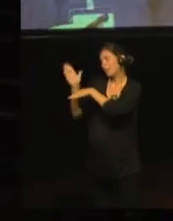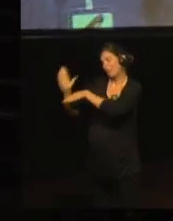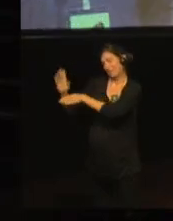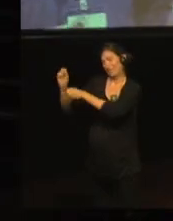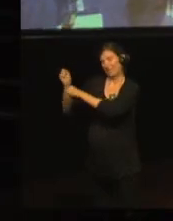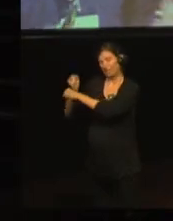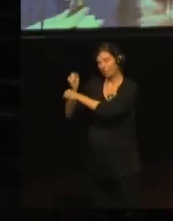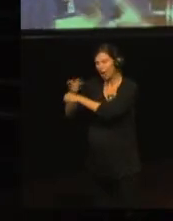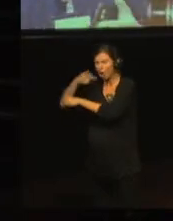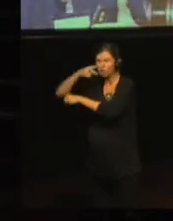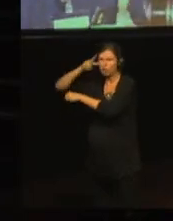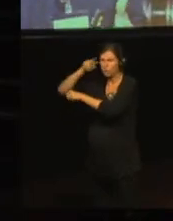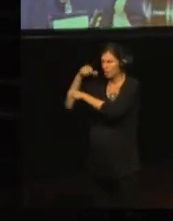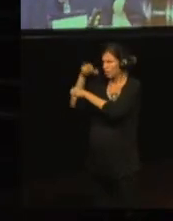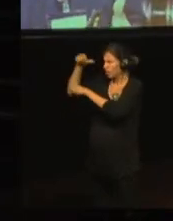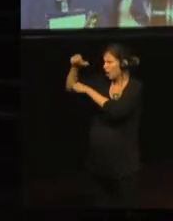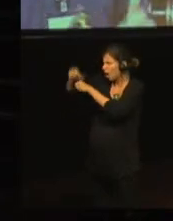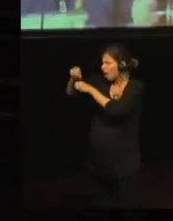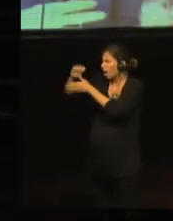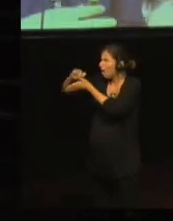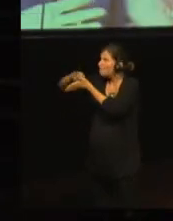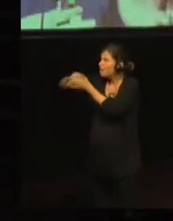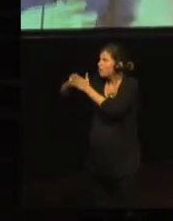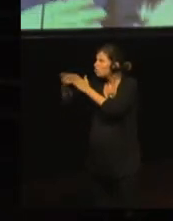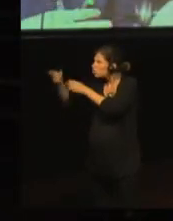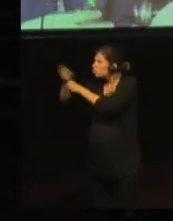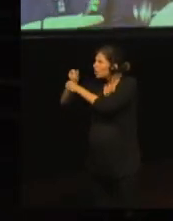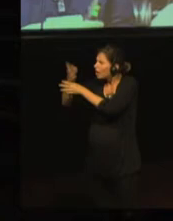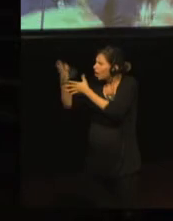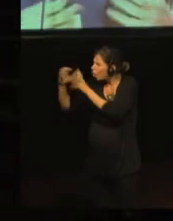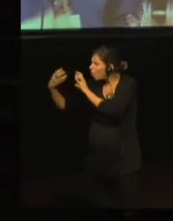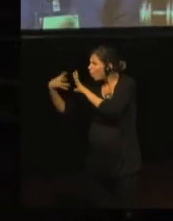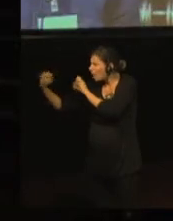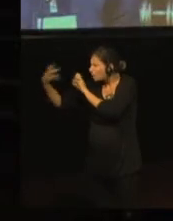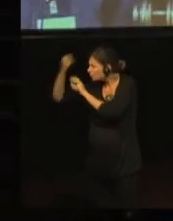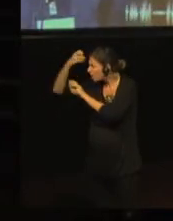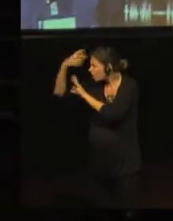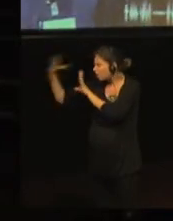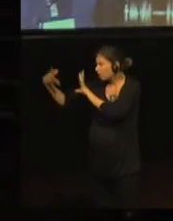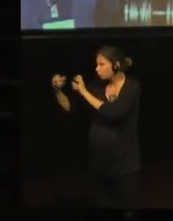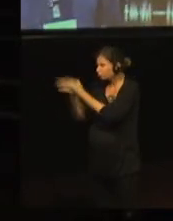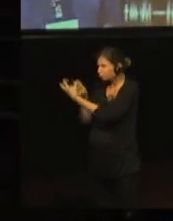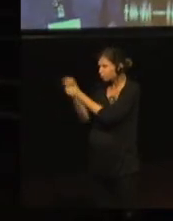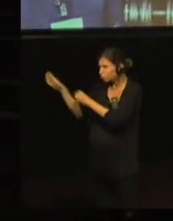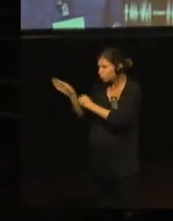so we could learn from each other. As the base of a learning project, it was very important for us.